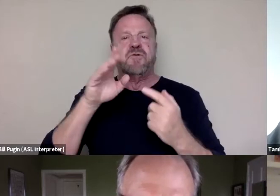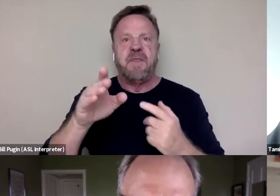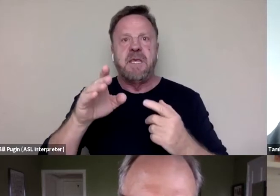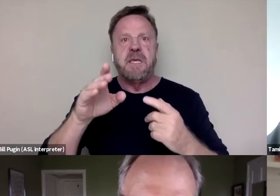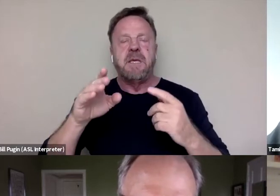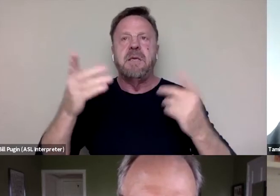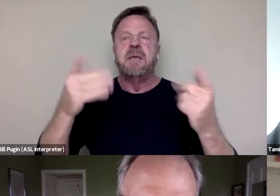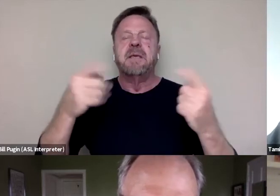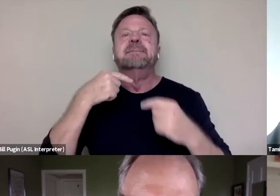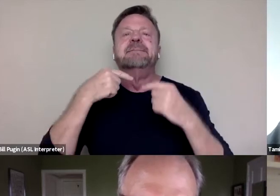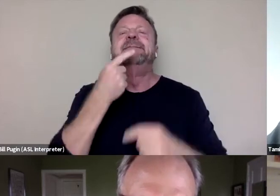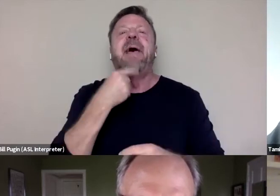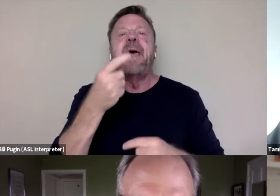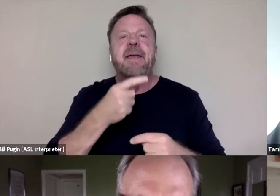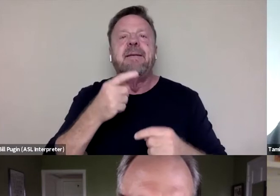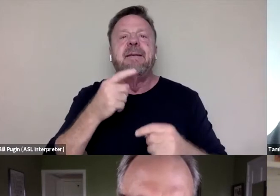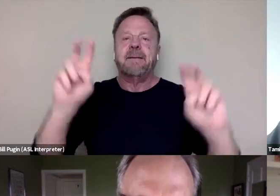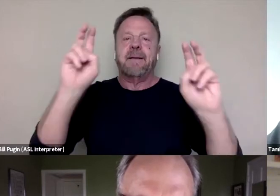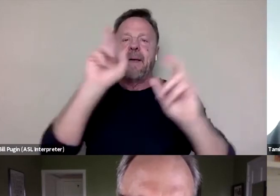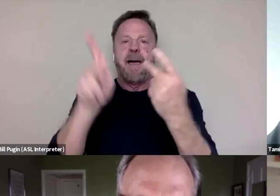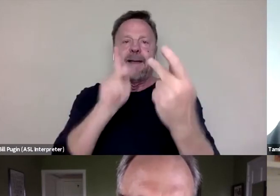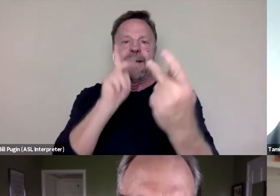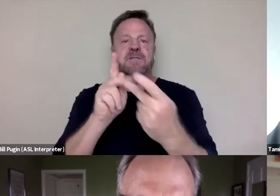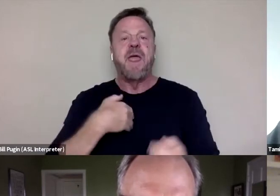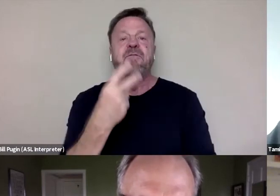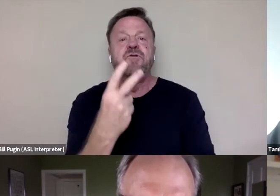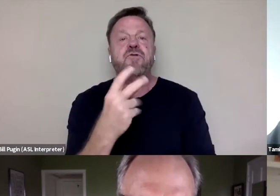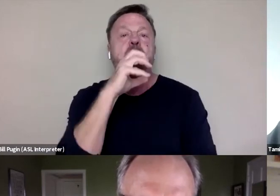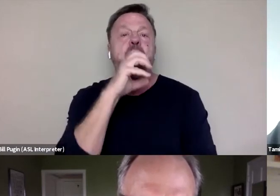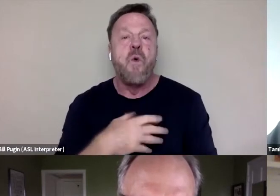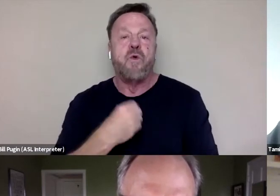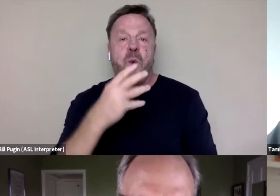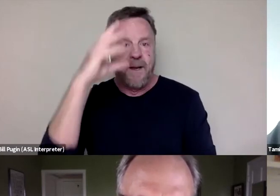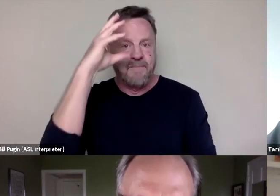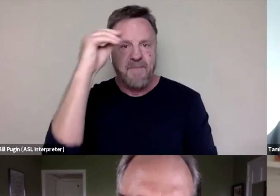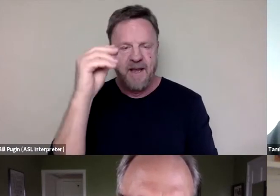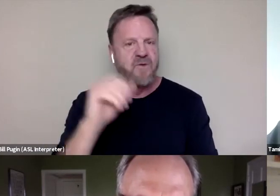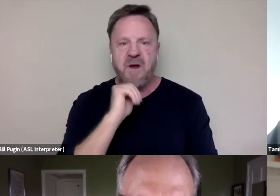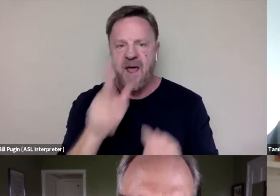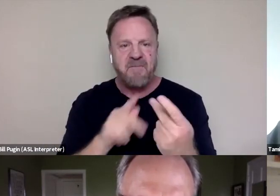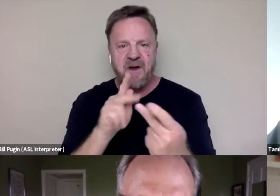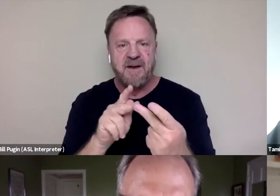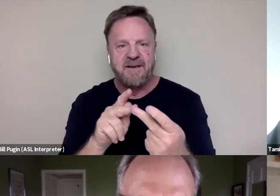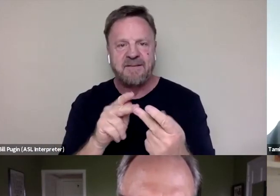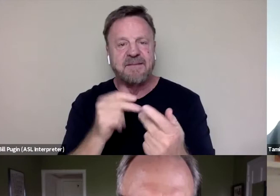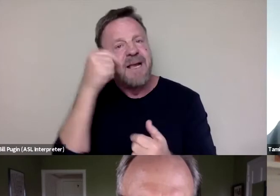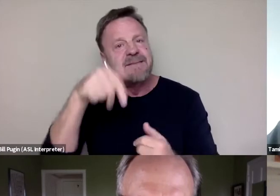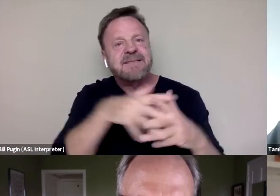So we have two old white men who are not perfect because it's America, that's what this is.